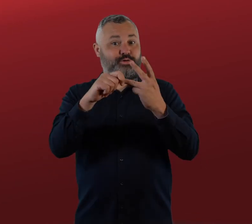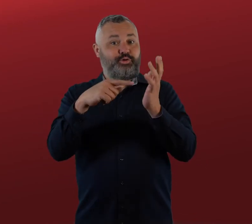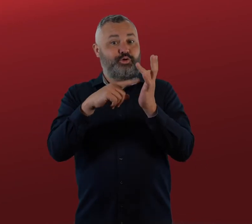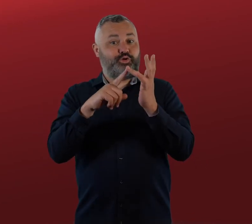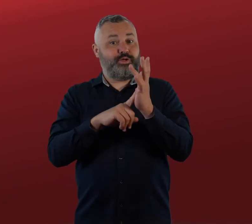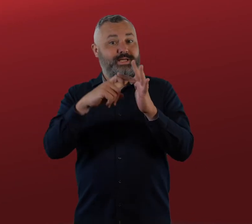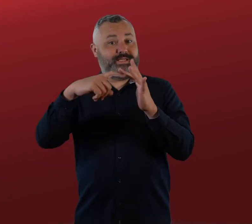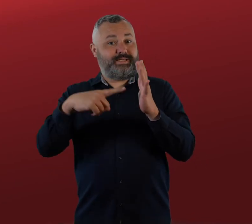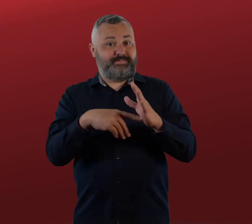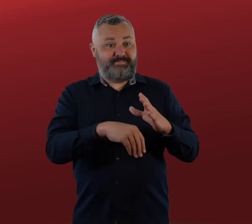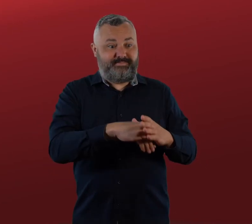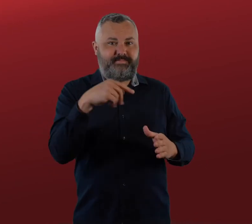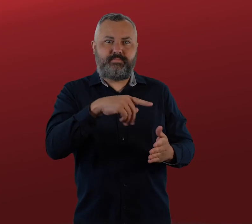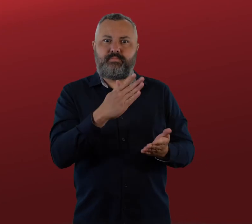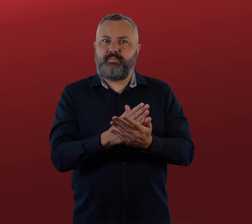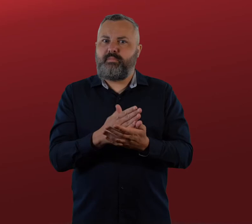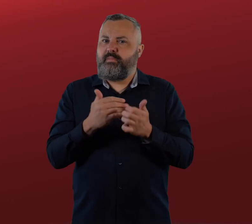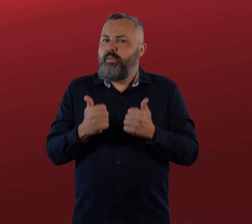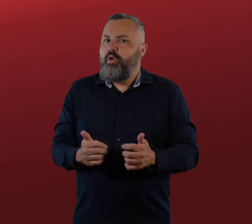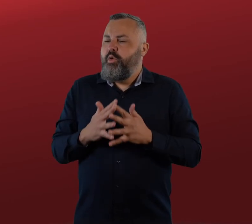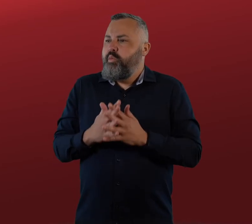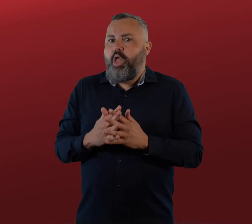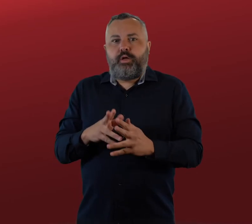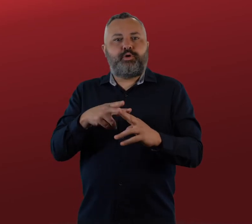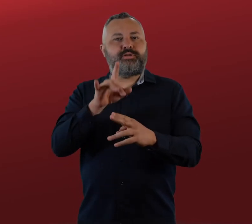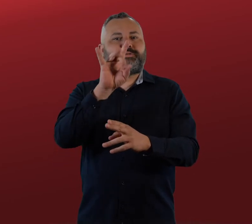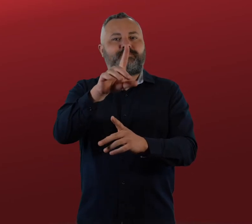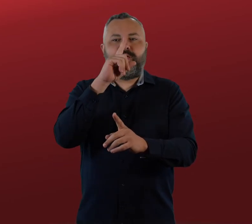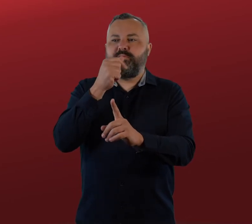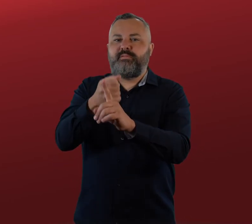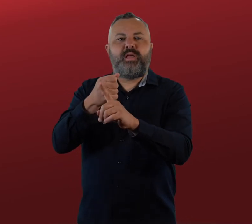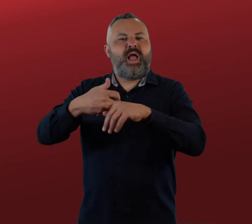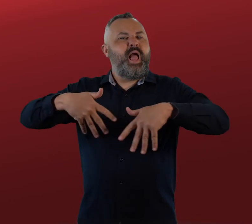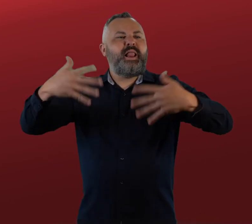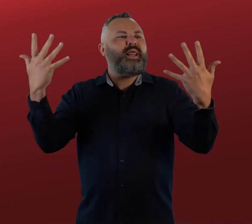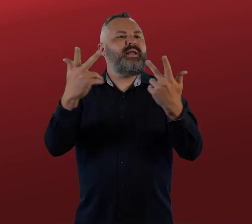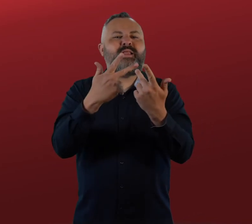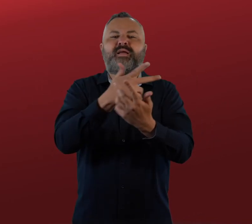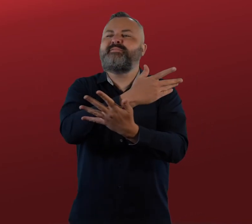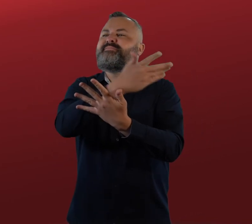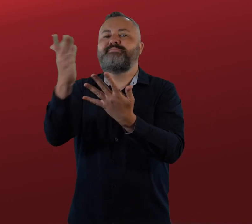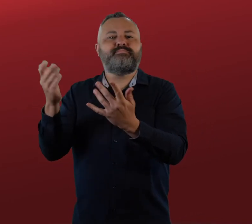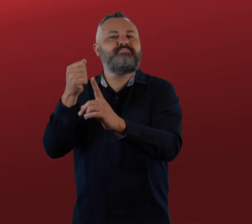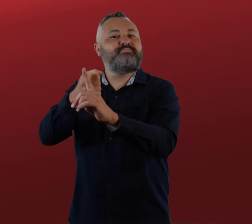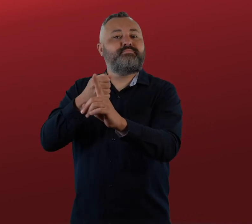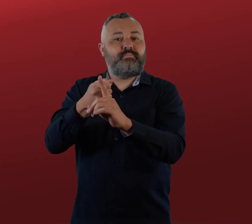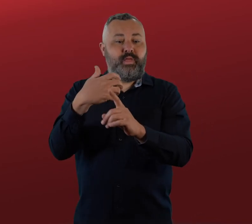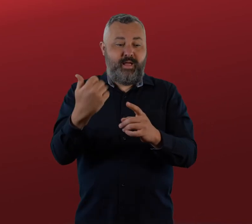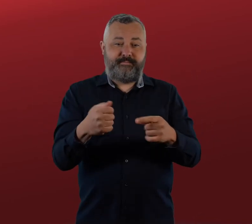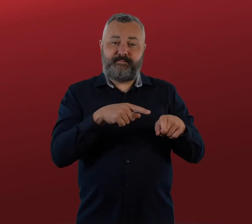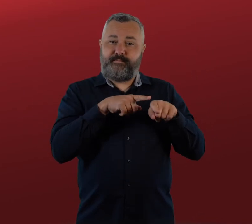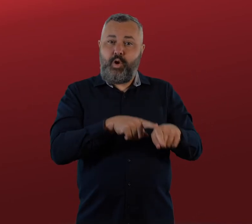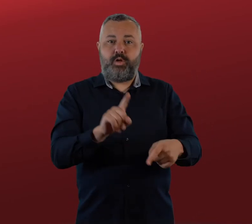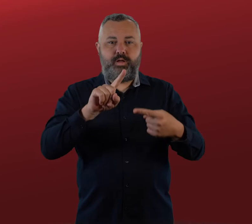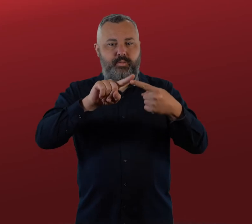with your interaction with NDIA, there is also information about where you can file a complaint. The third document in the toolkit